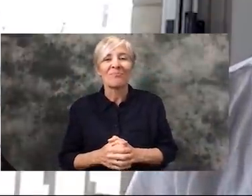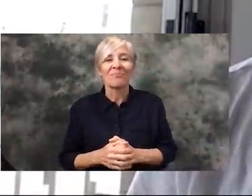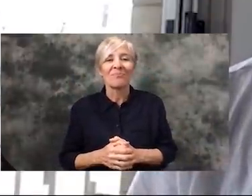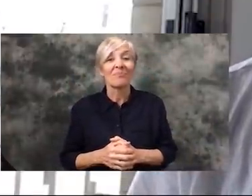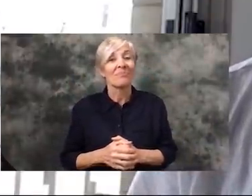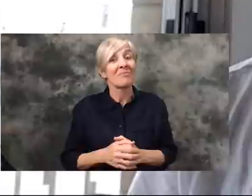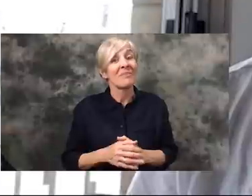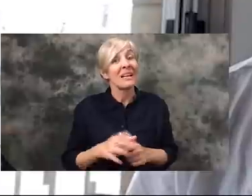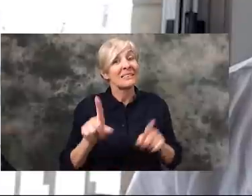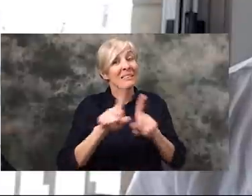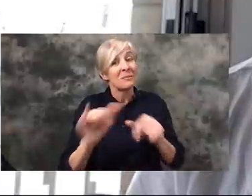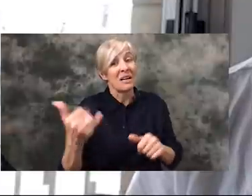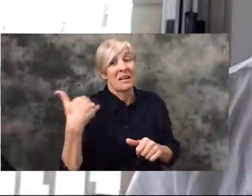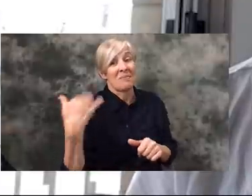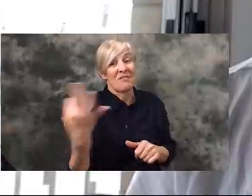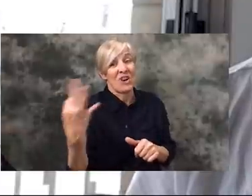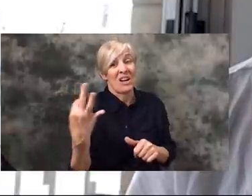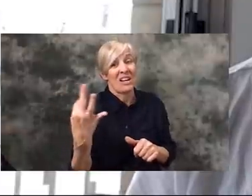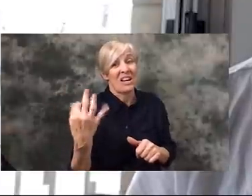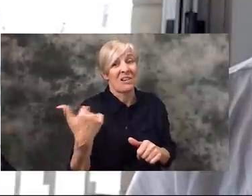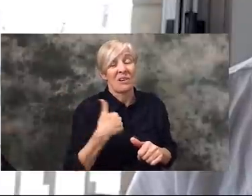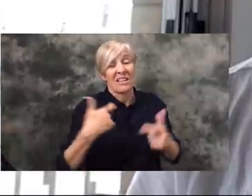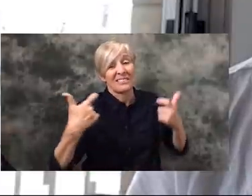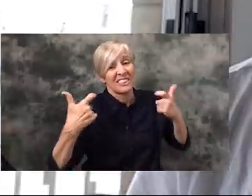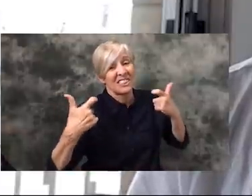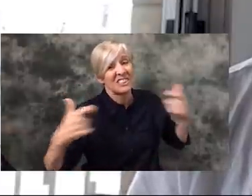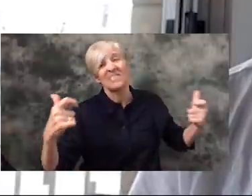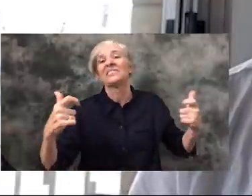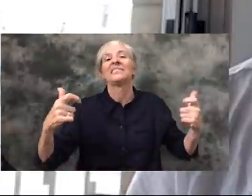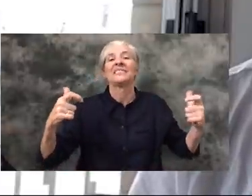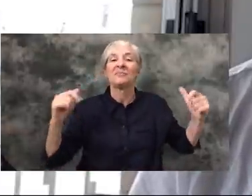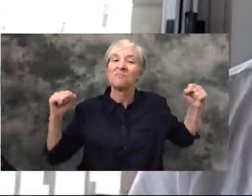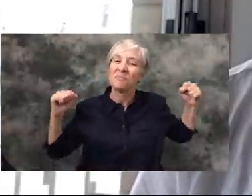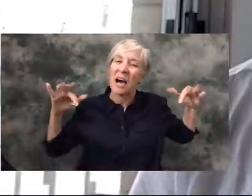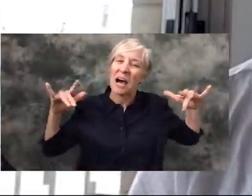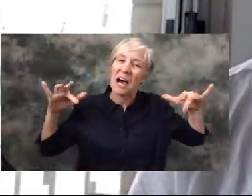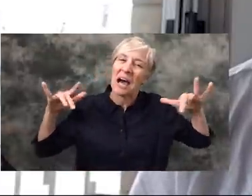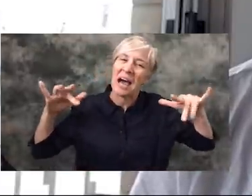saying that on Friday we had the largest day this year in Australia down at Bondi